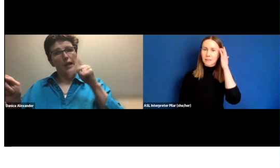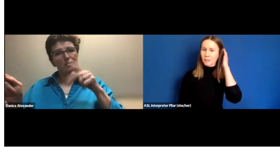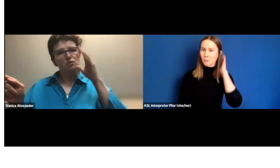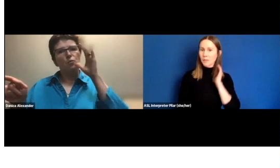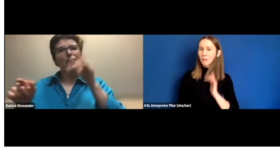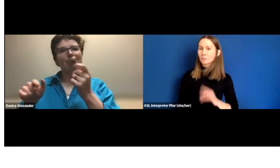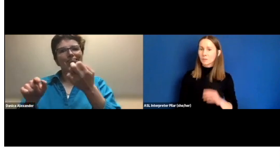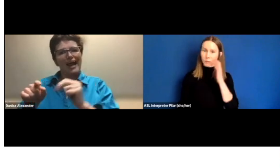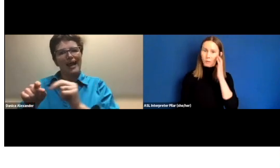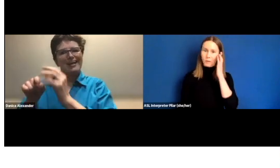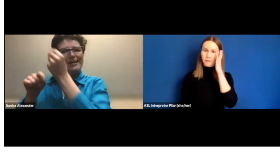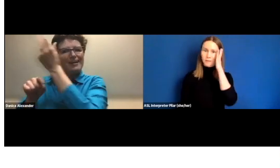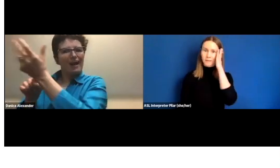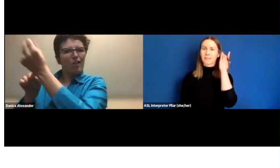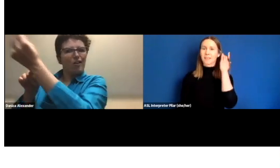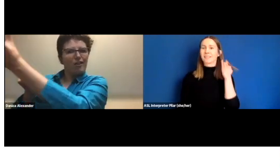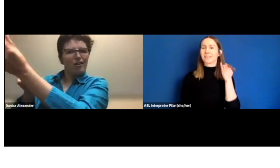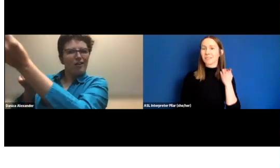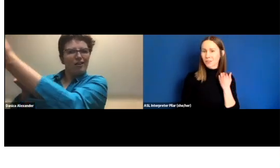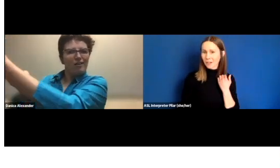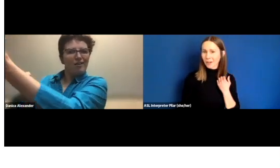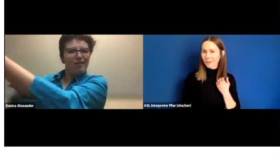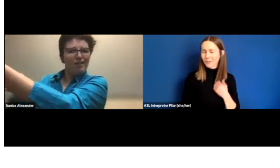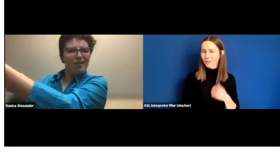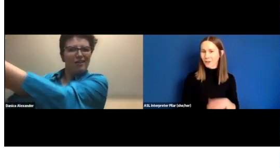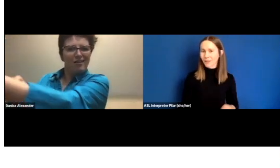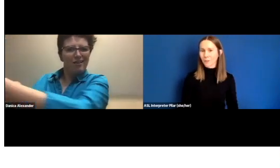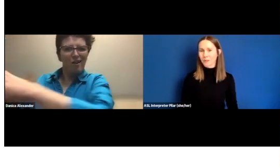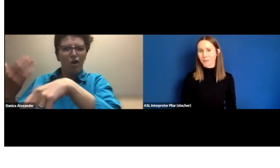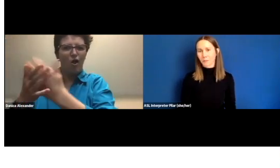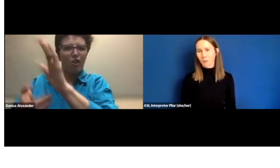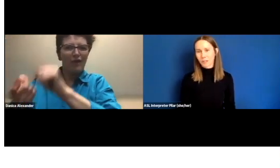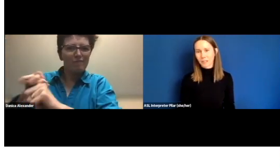It just becomes a story that is then shared along within the community.